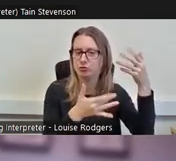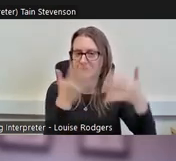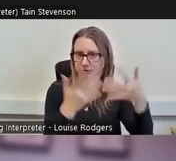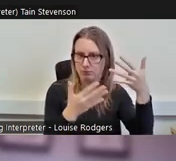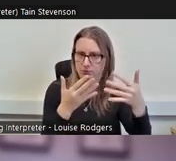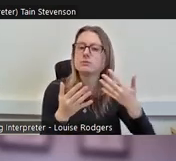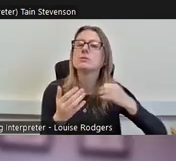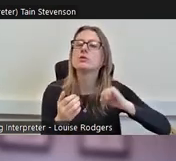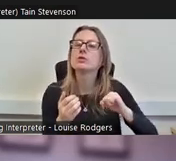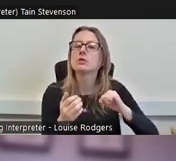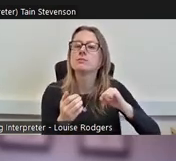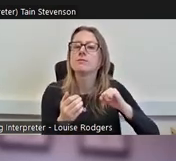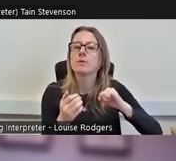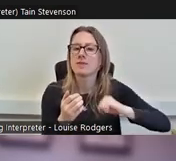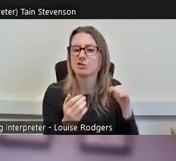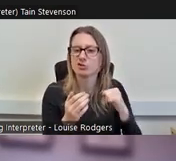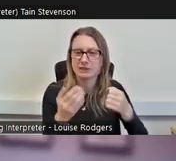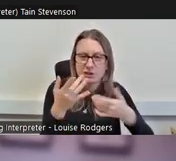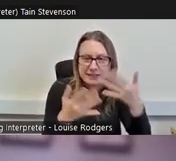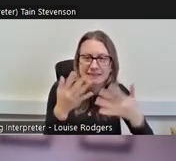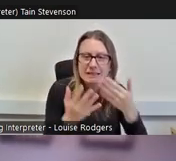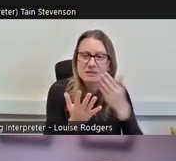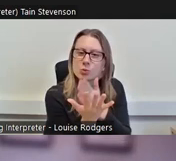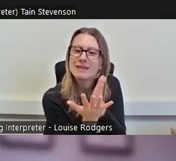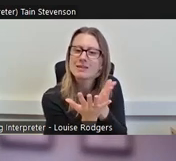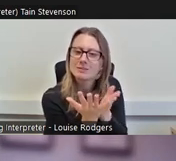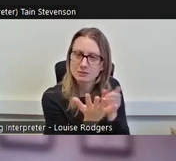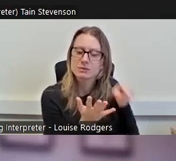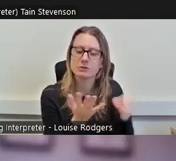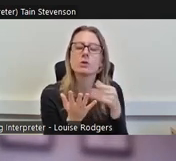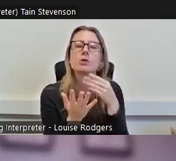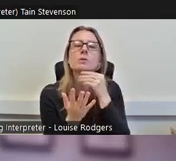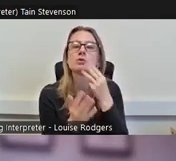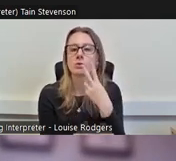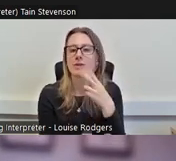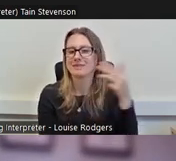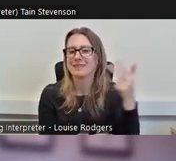Index of Multiple Deprivation quintiles. We're using 2018 data. The Scottish Household Survey